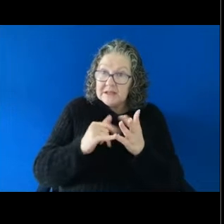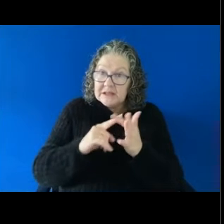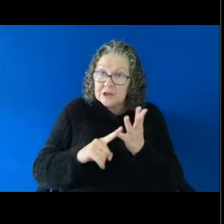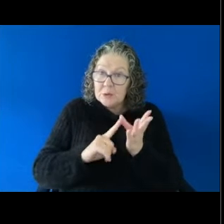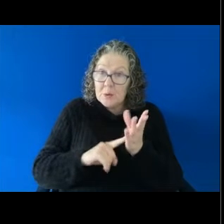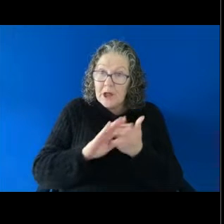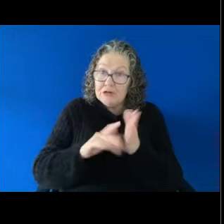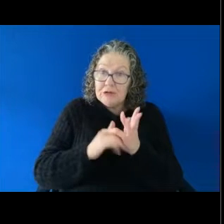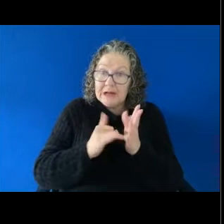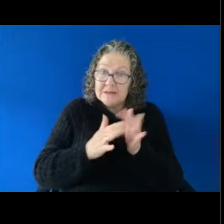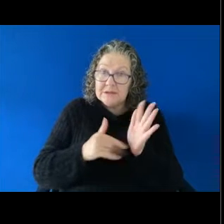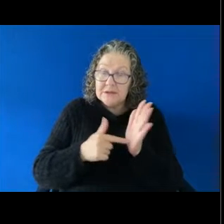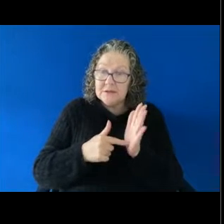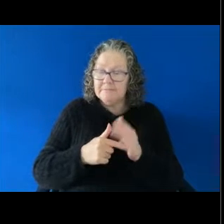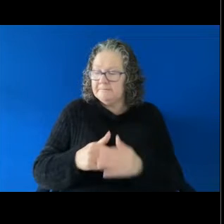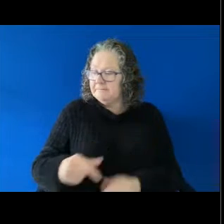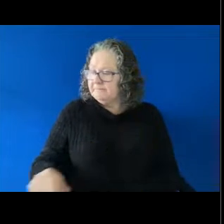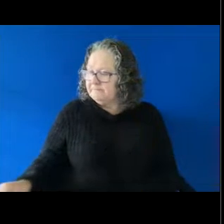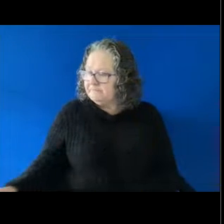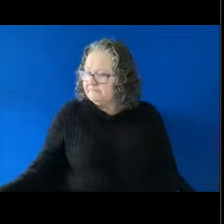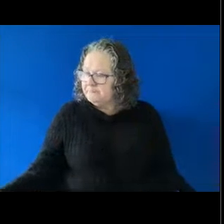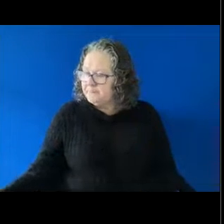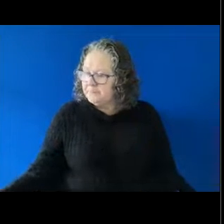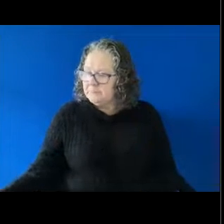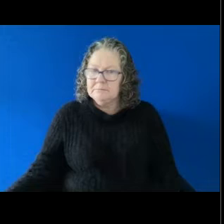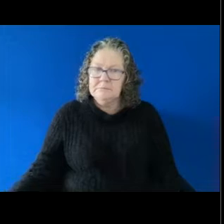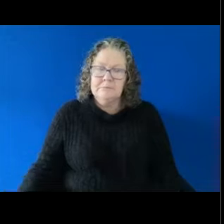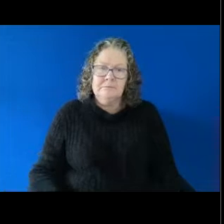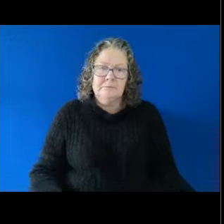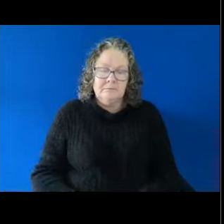So I'm just launching the poll there now to see what everybody thinks. I'll